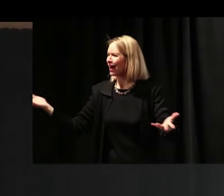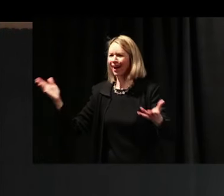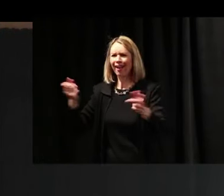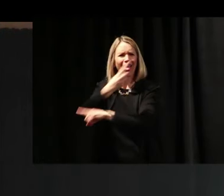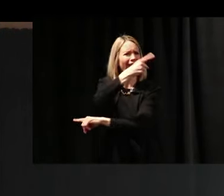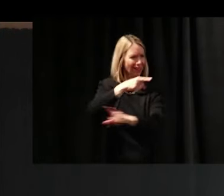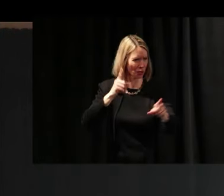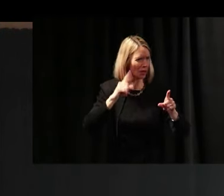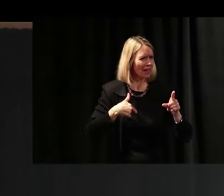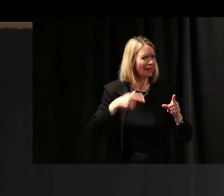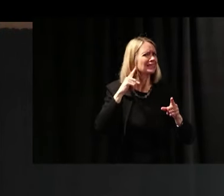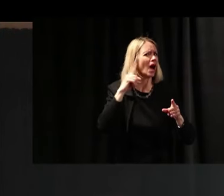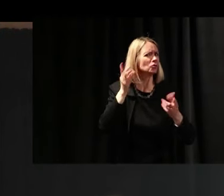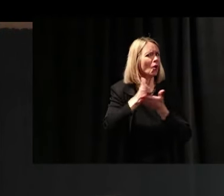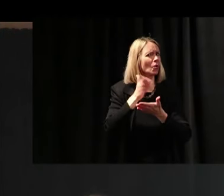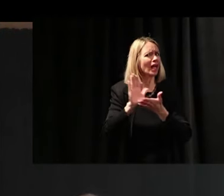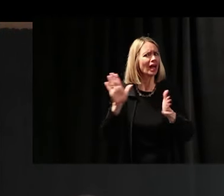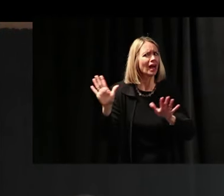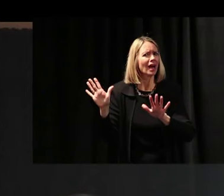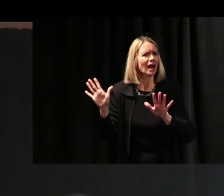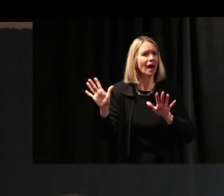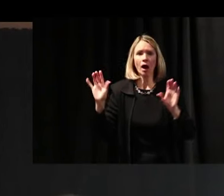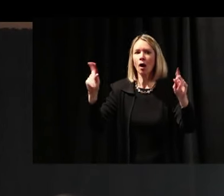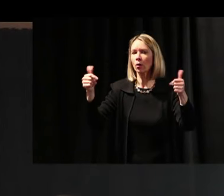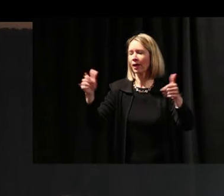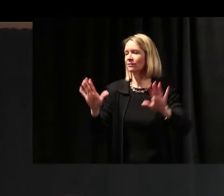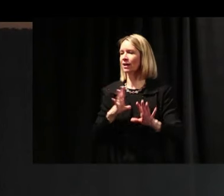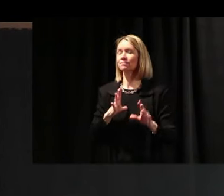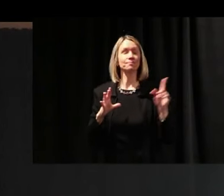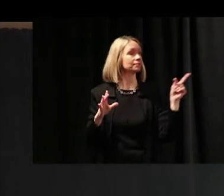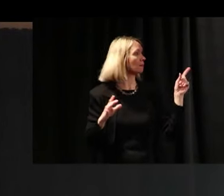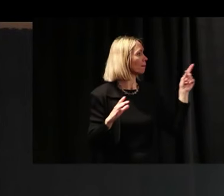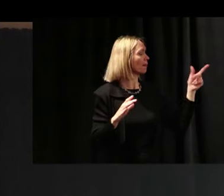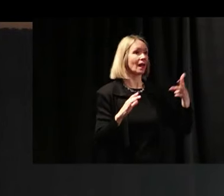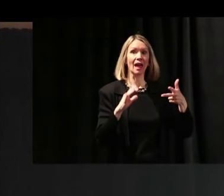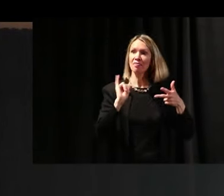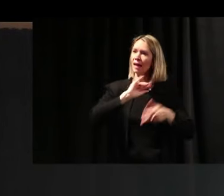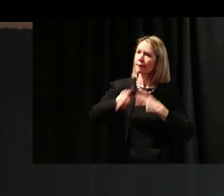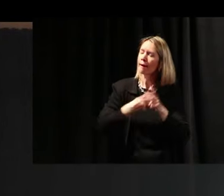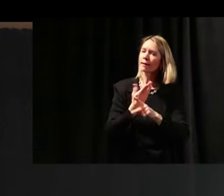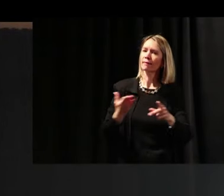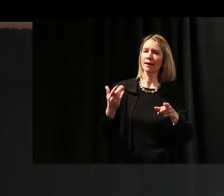So, these are the kinds of things – I play games with things